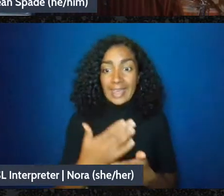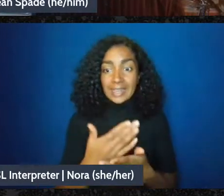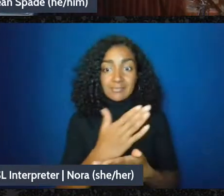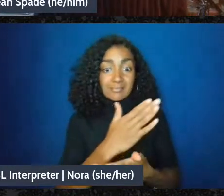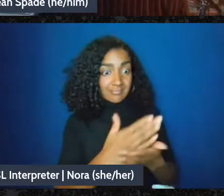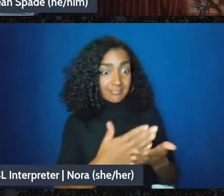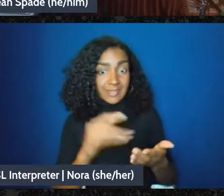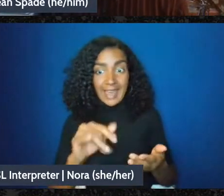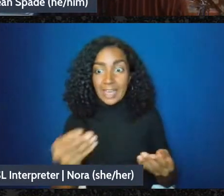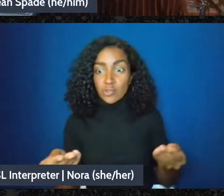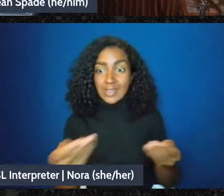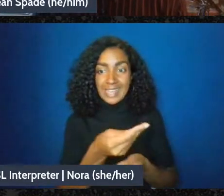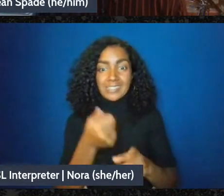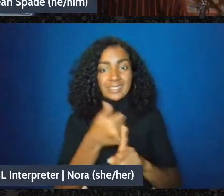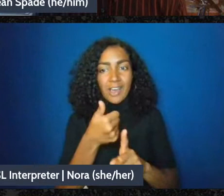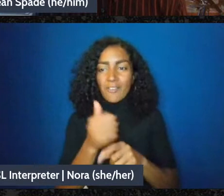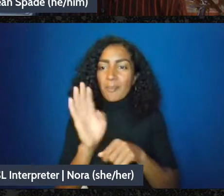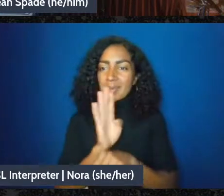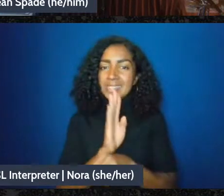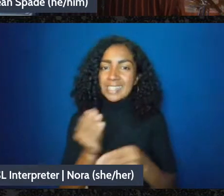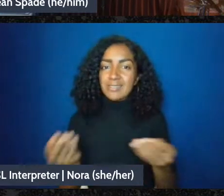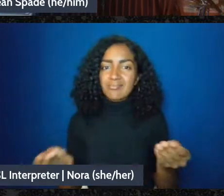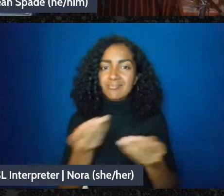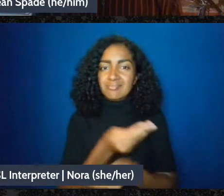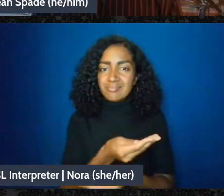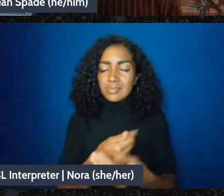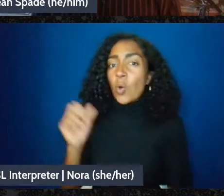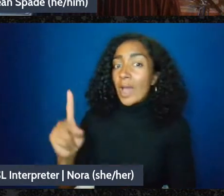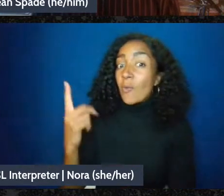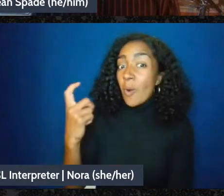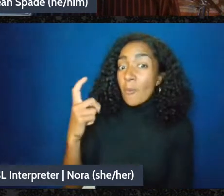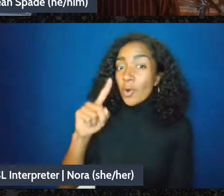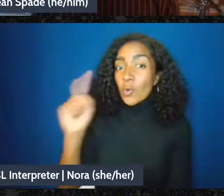Okay there is one more question I really want to ask because it's come up from several people